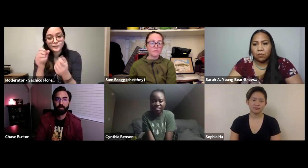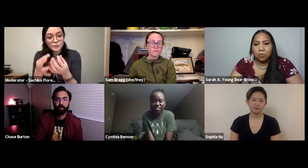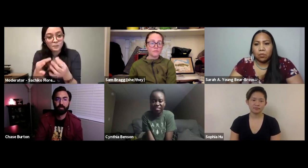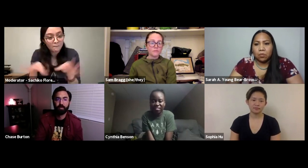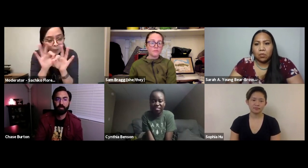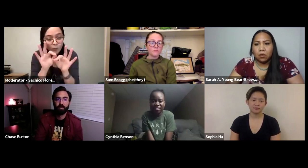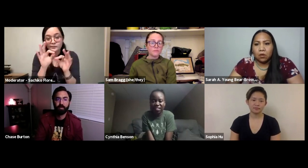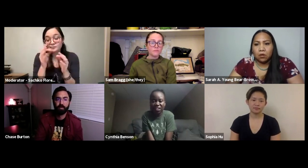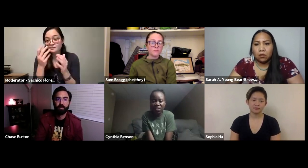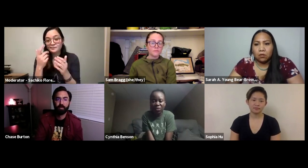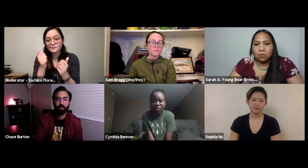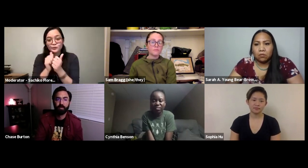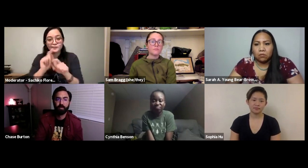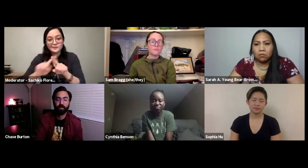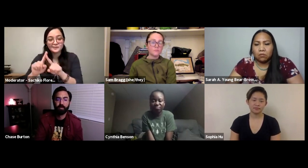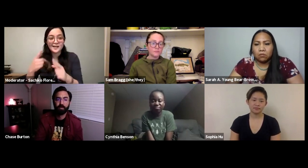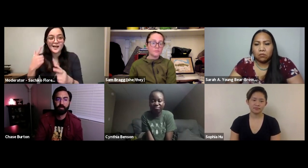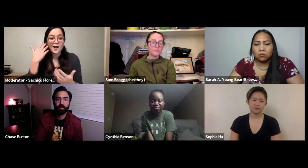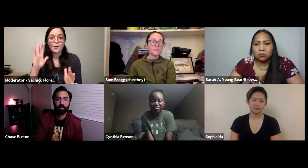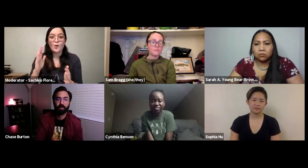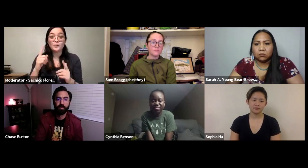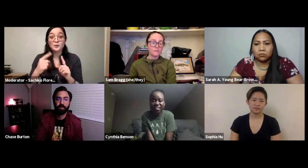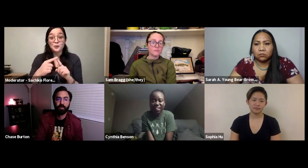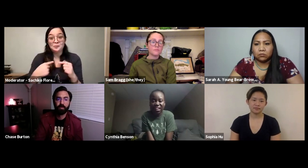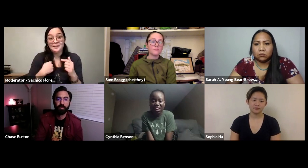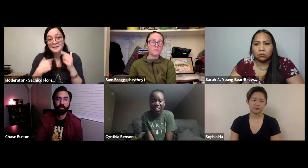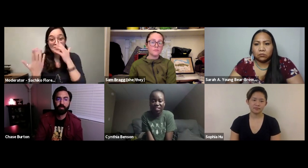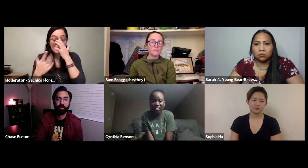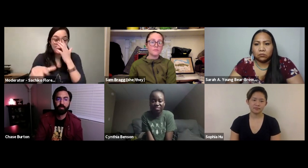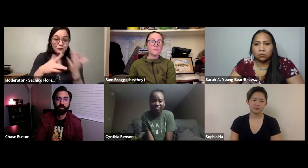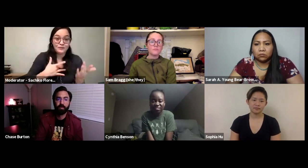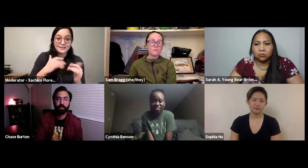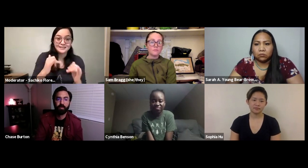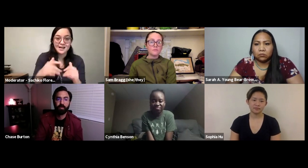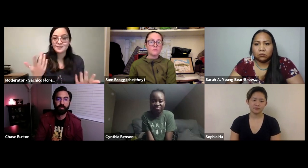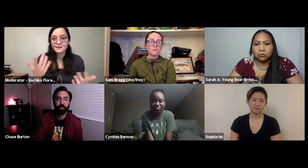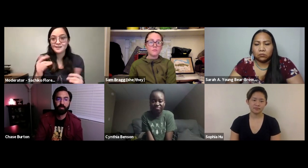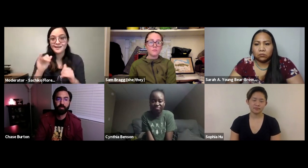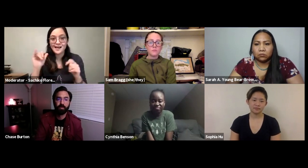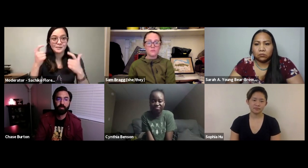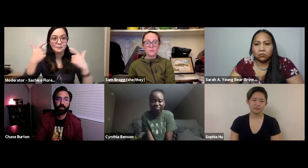Yeah of course connection is very important and I think to me and maybe you